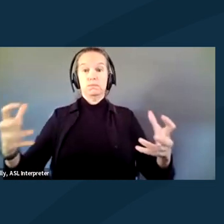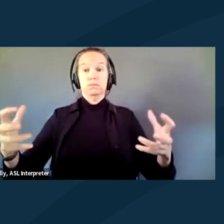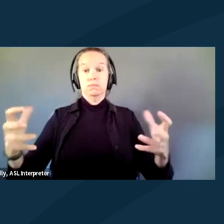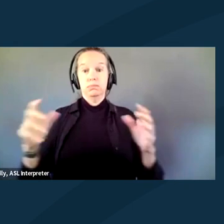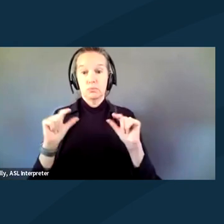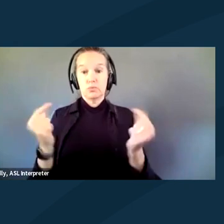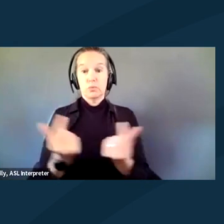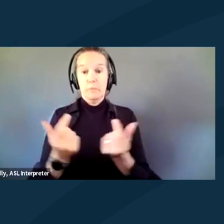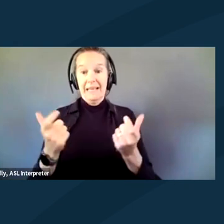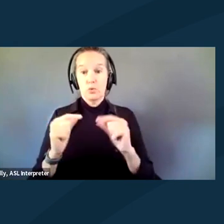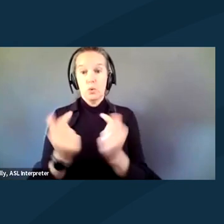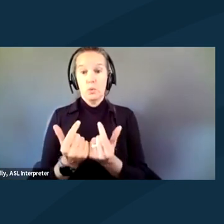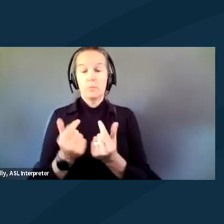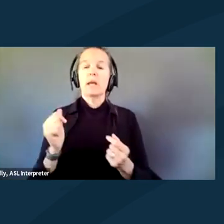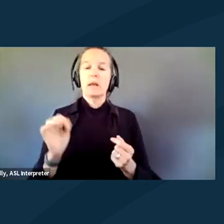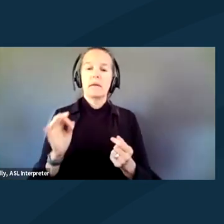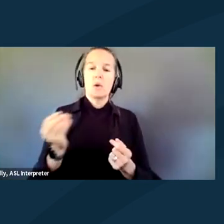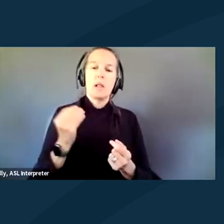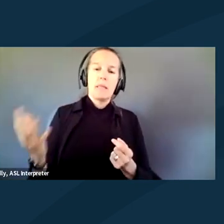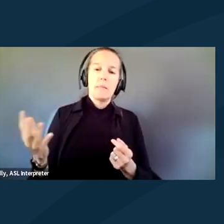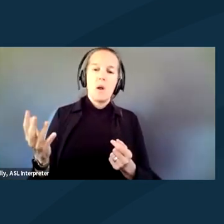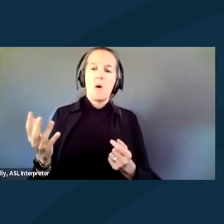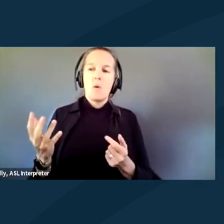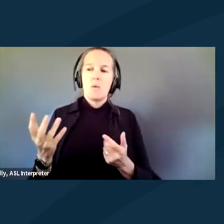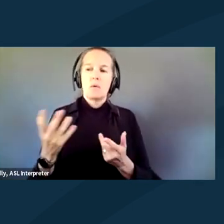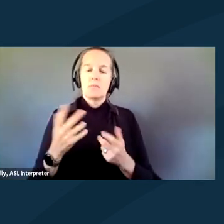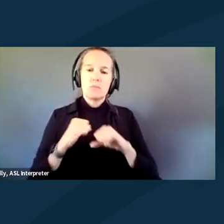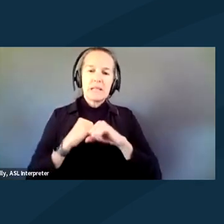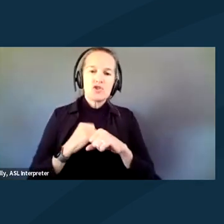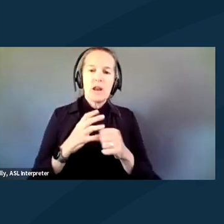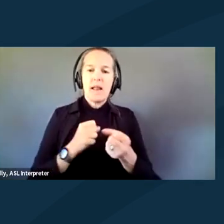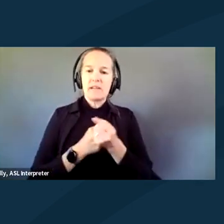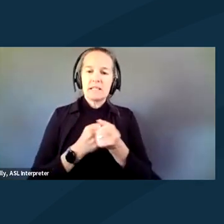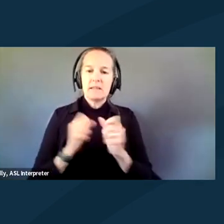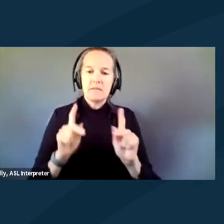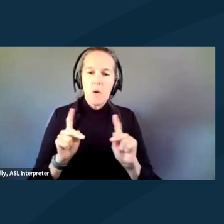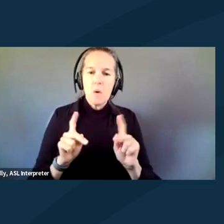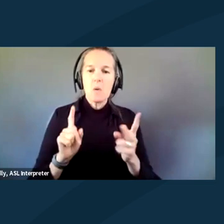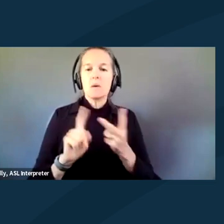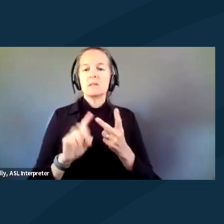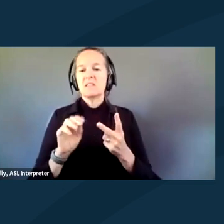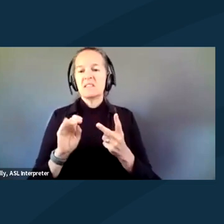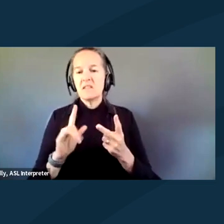and if you let them know the protection and advocacy folks, the civil rights law folks know,